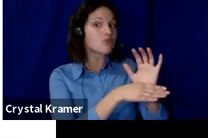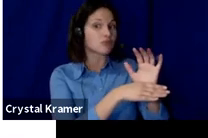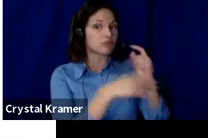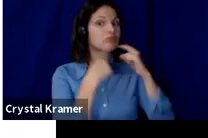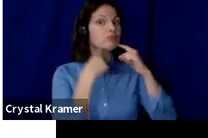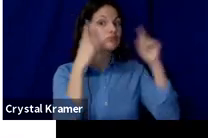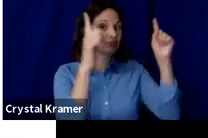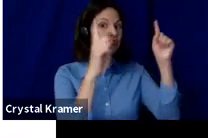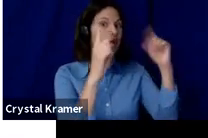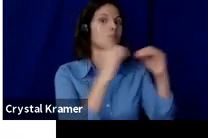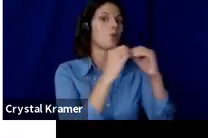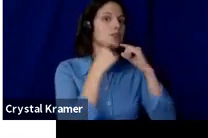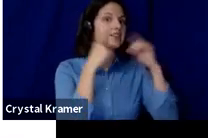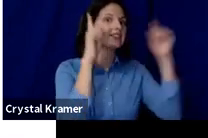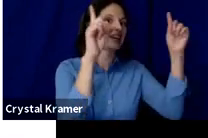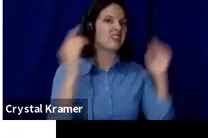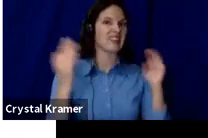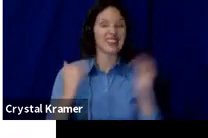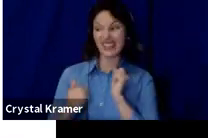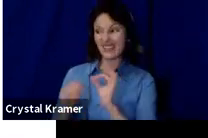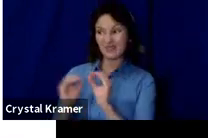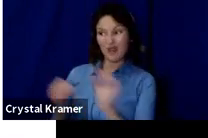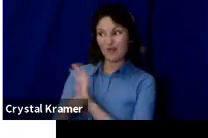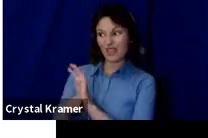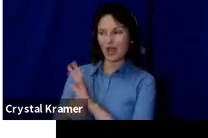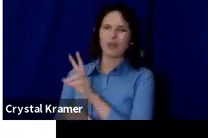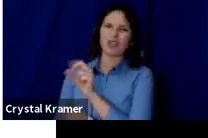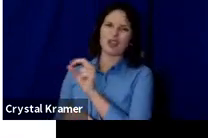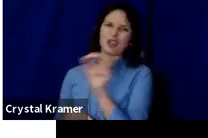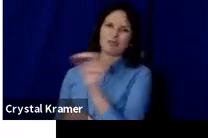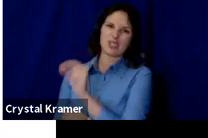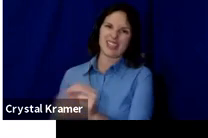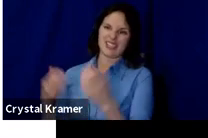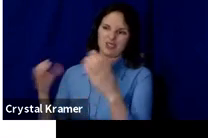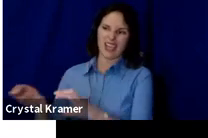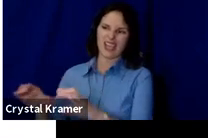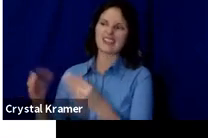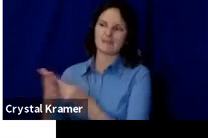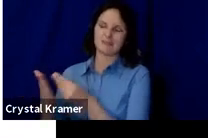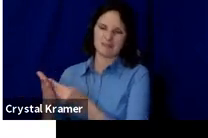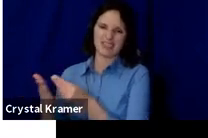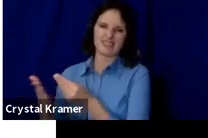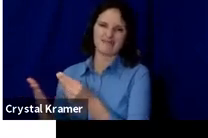It's gotten to the point where videos are required, but they don't have to be super